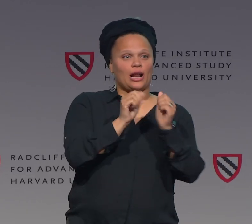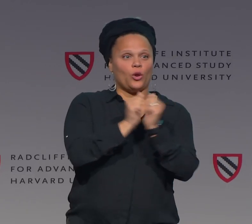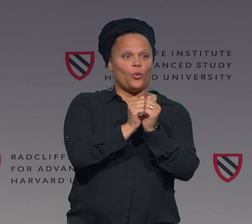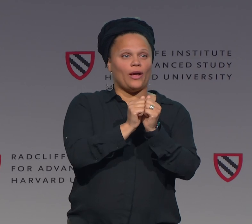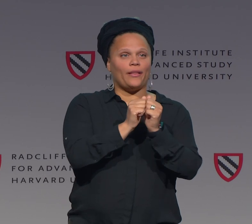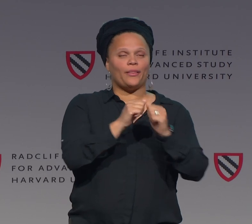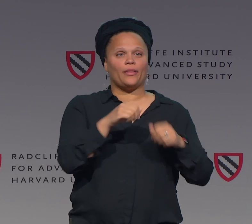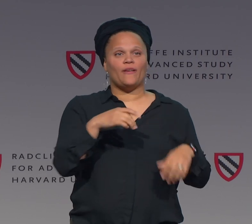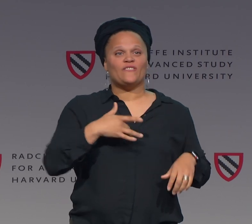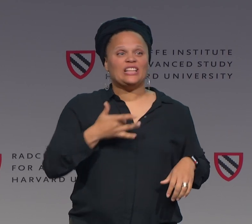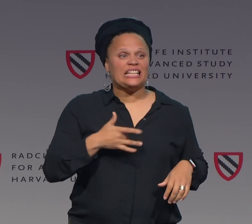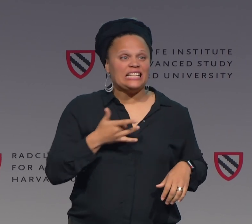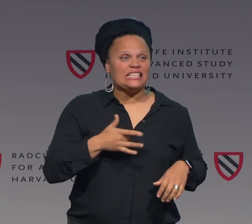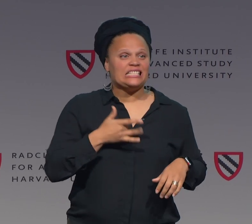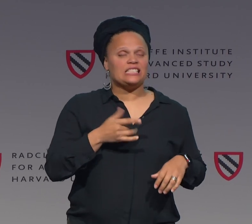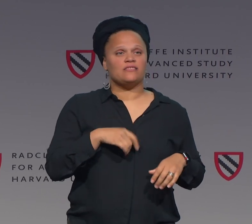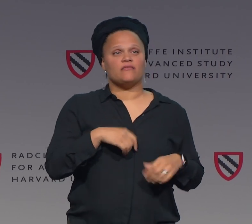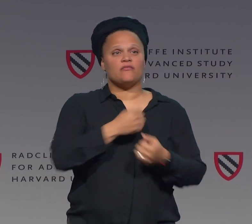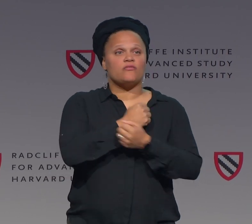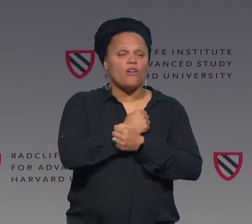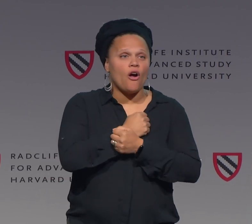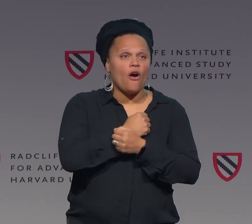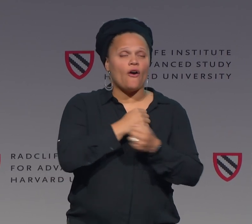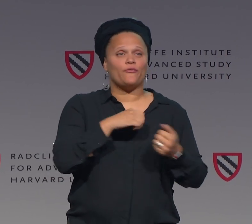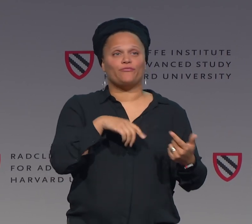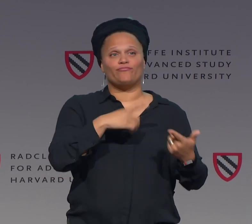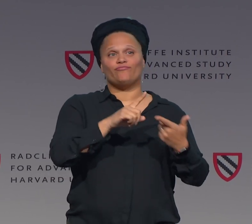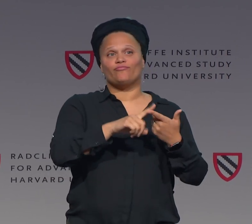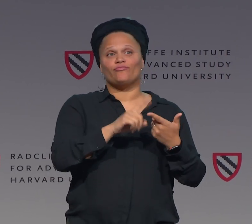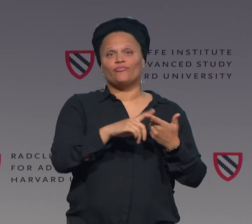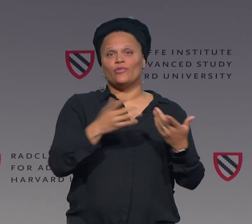So again, female oriented signs of that love,